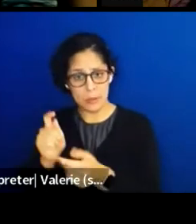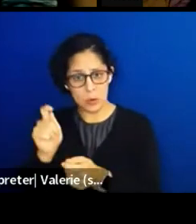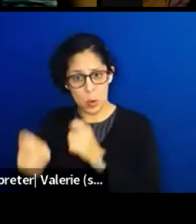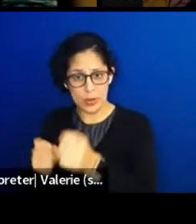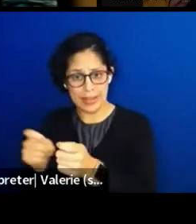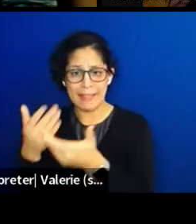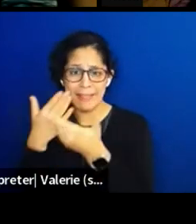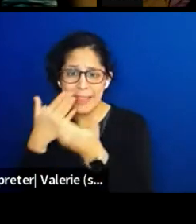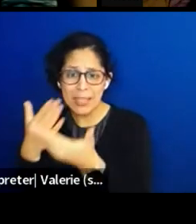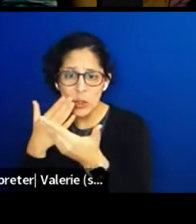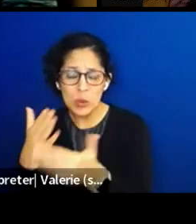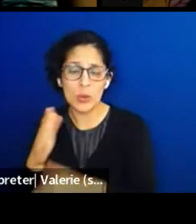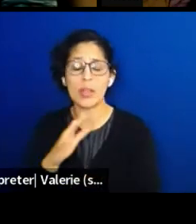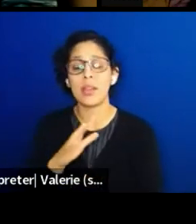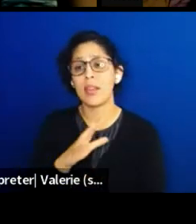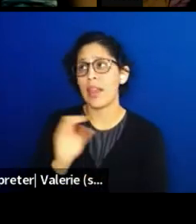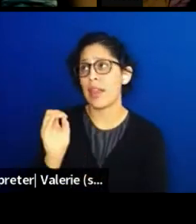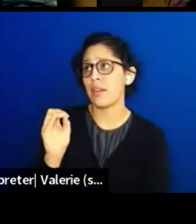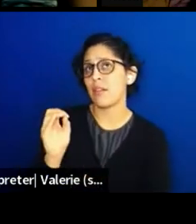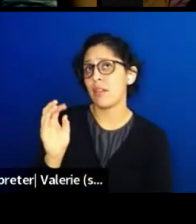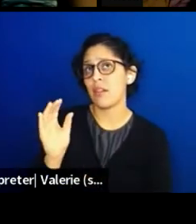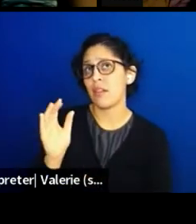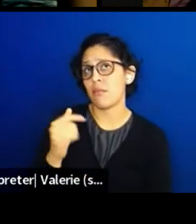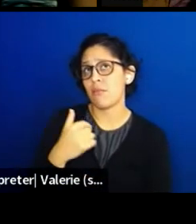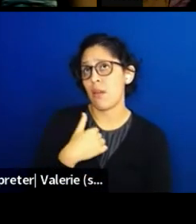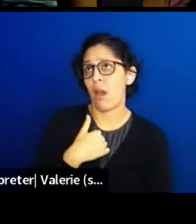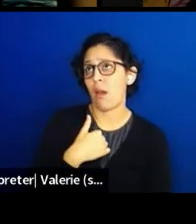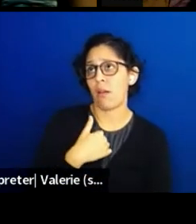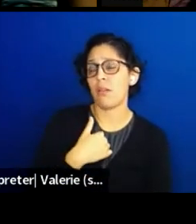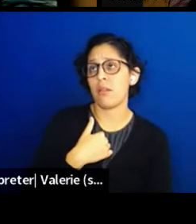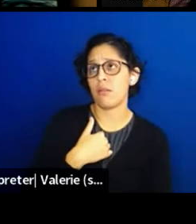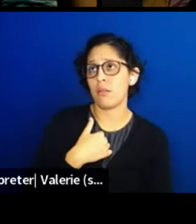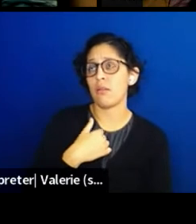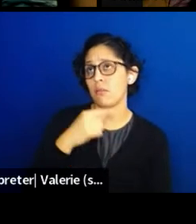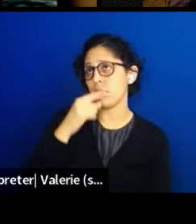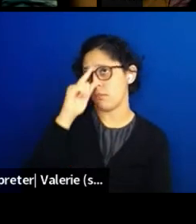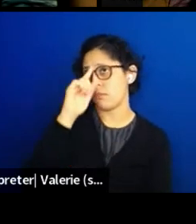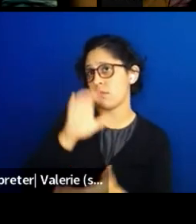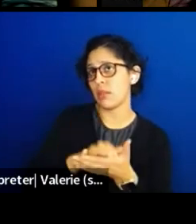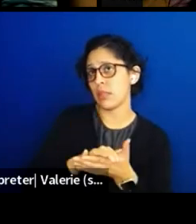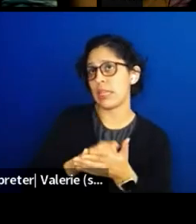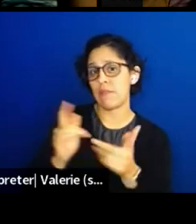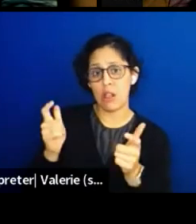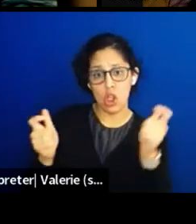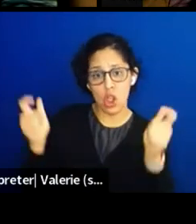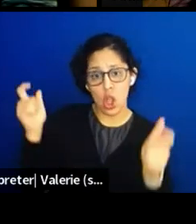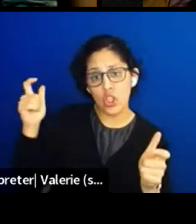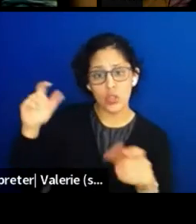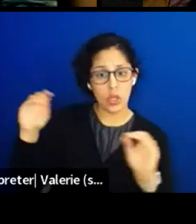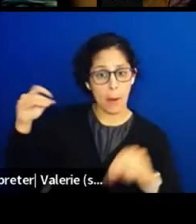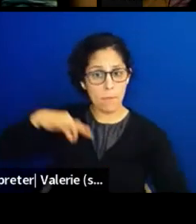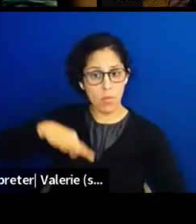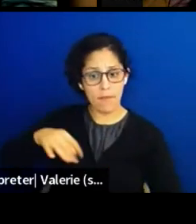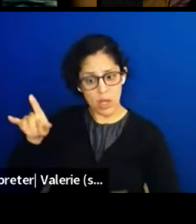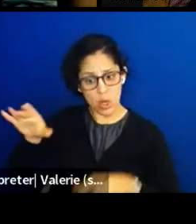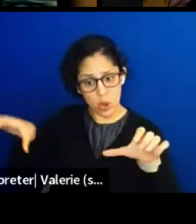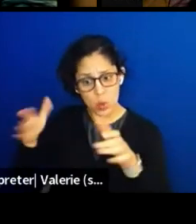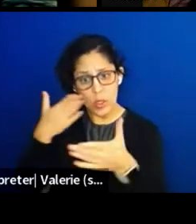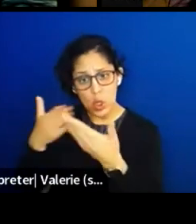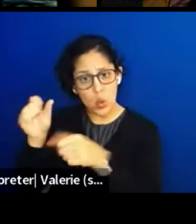And I really do think, there's some of the larger not-for-profits of course are doing good work, but when you can really be supporting folks